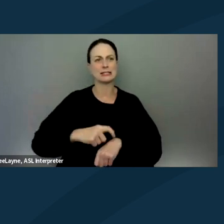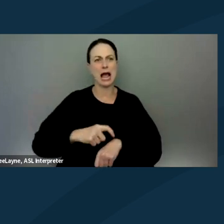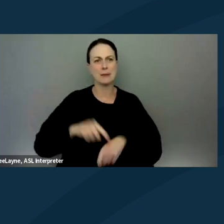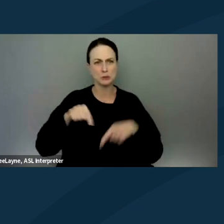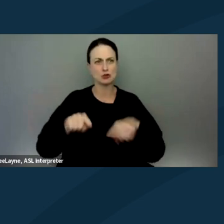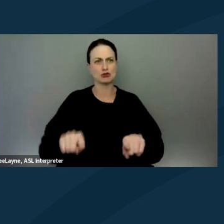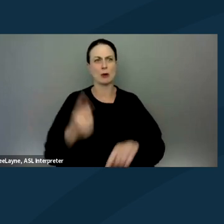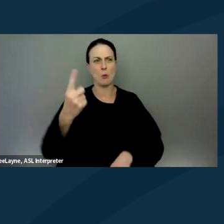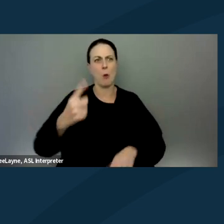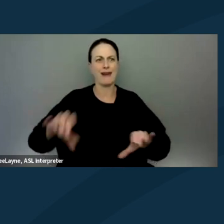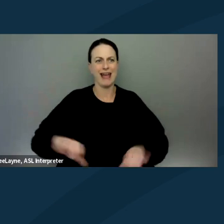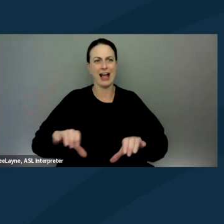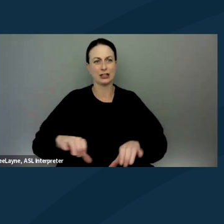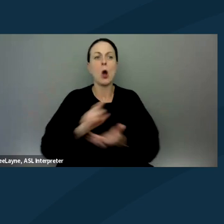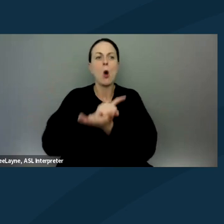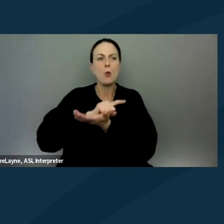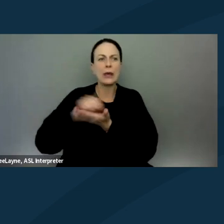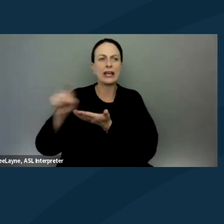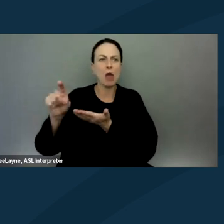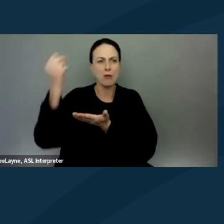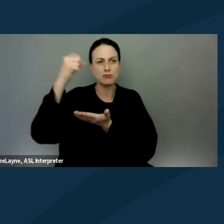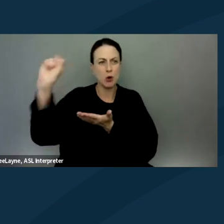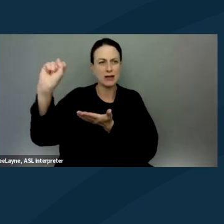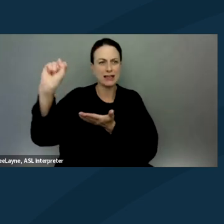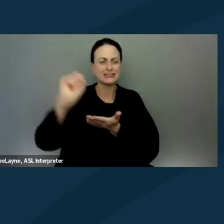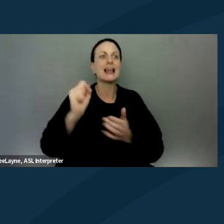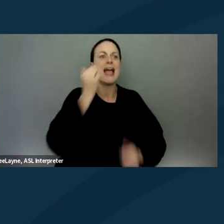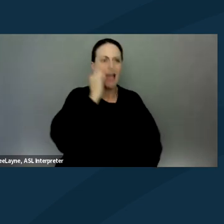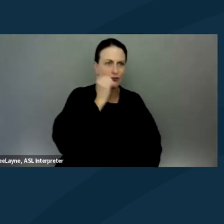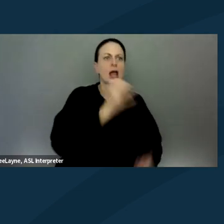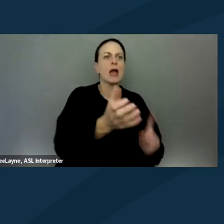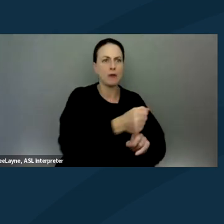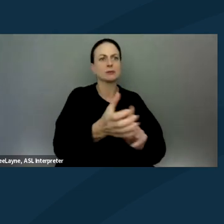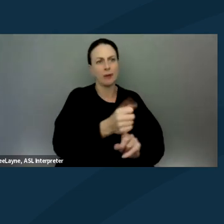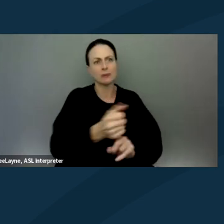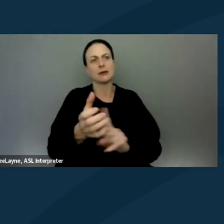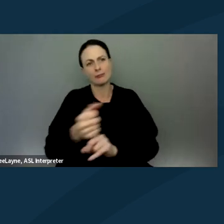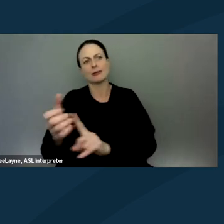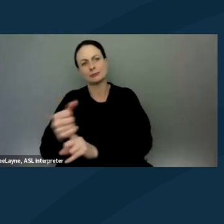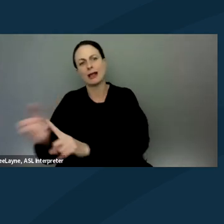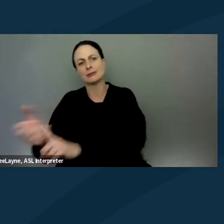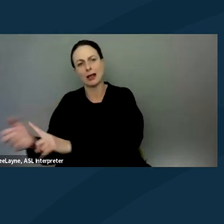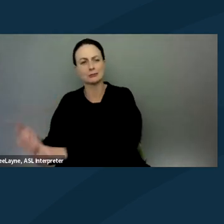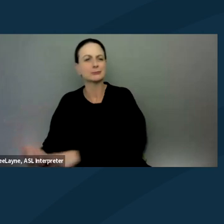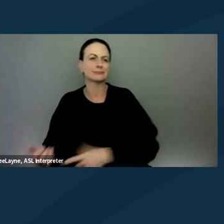ADAPT will have week-long actions in places and oftentimes I was arrested three, four times on an action.